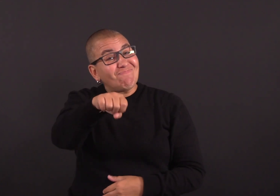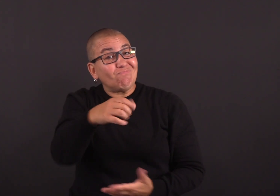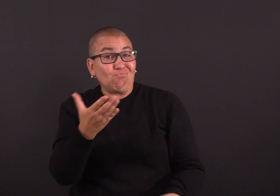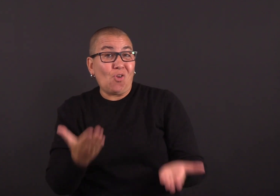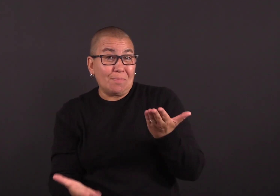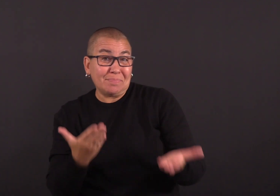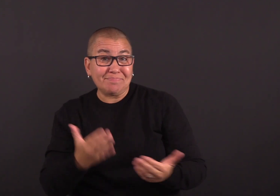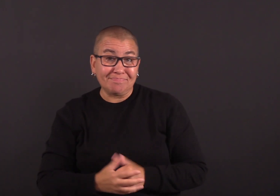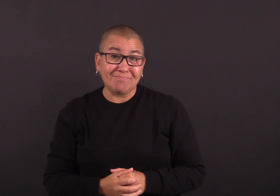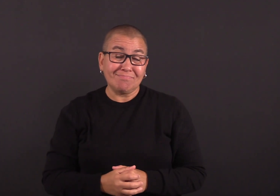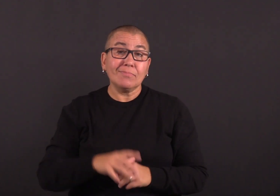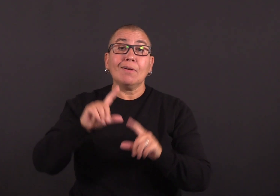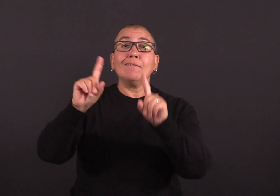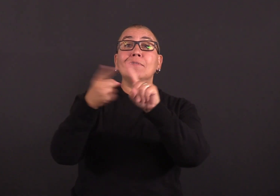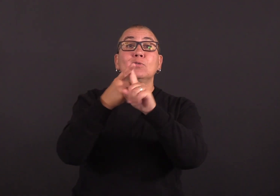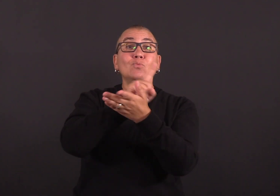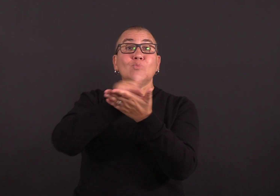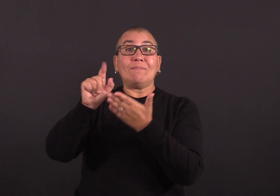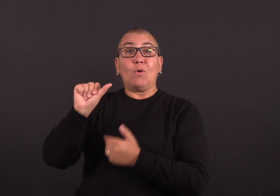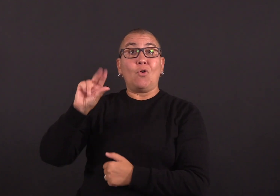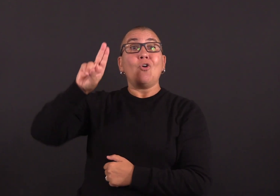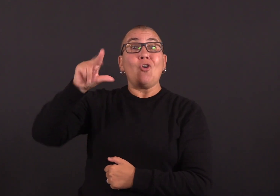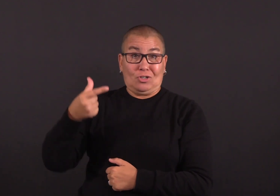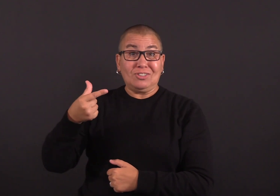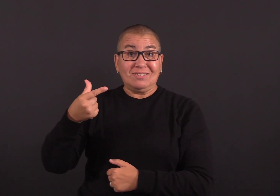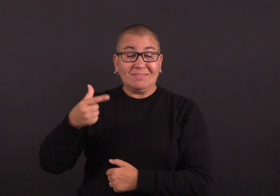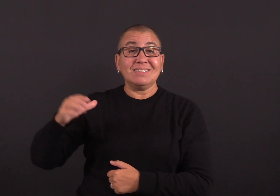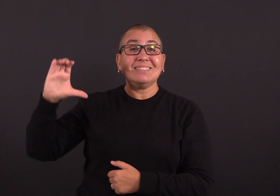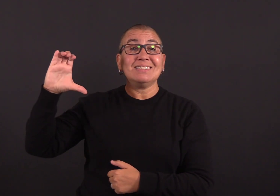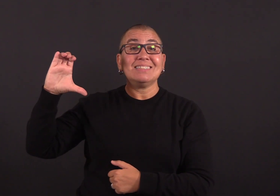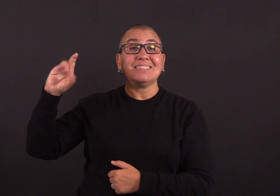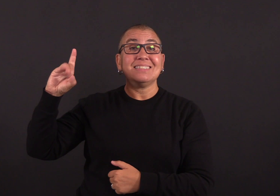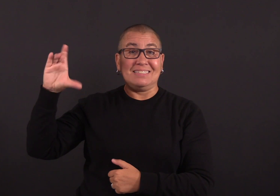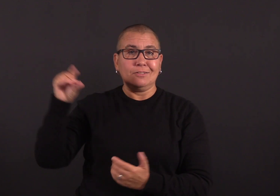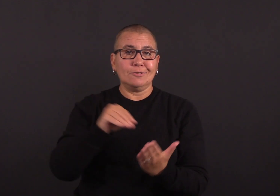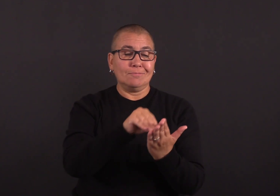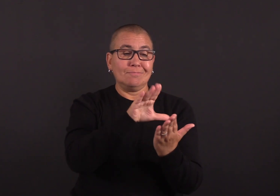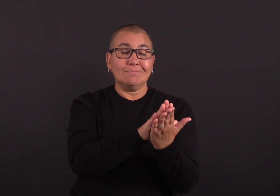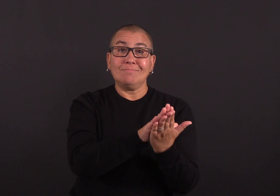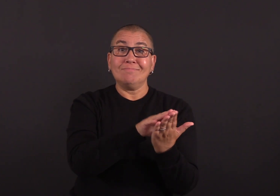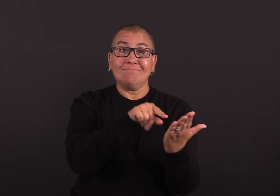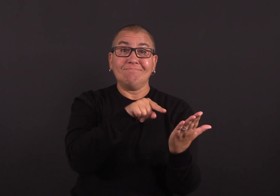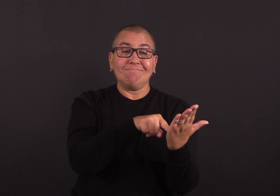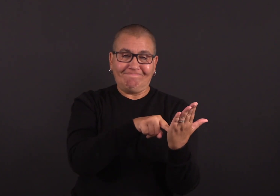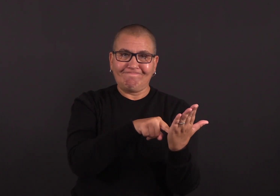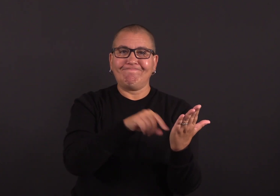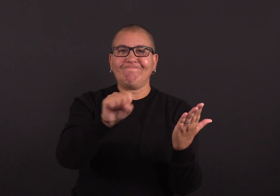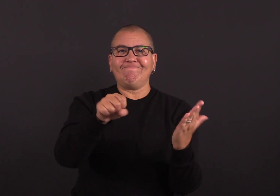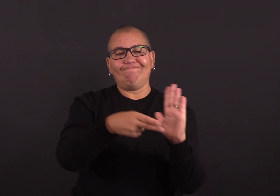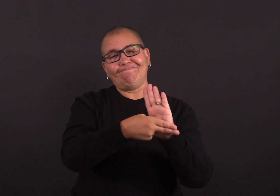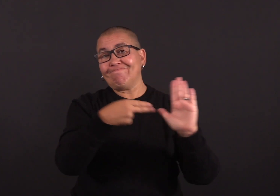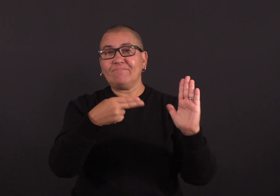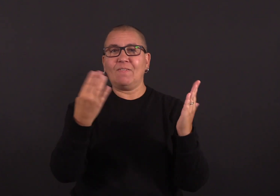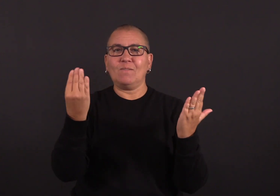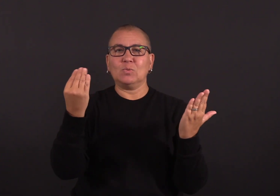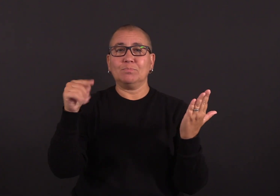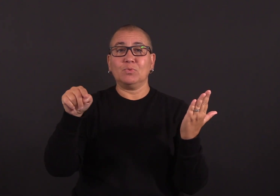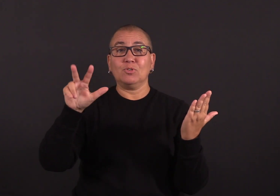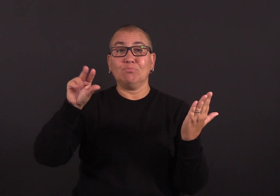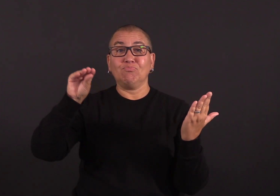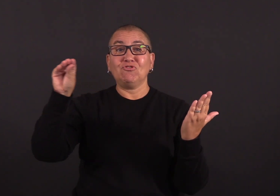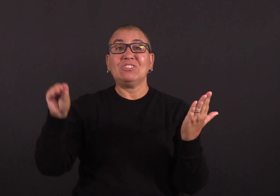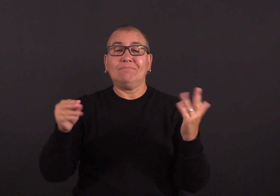first week of August, the CDC noted a 14.3% upward trend in COVID- related hospitalizations. However,